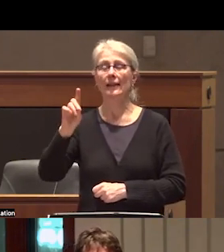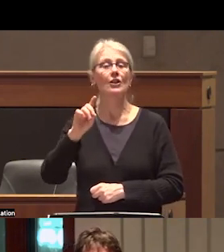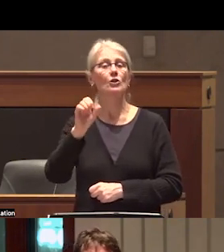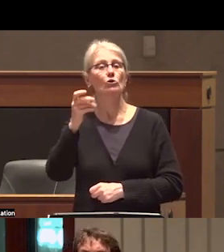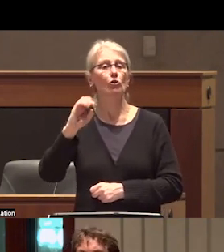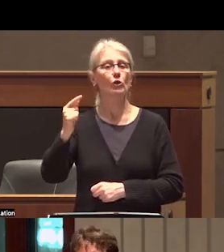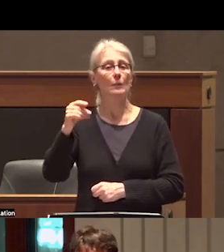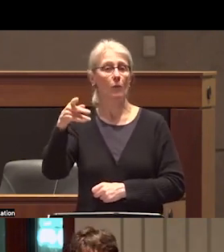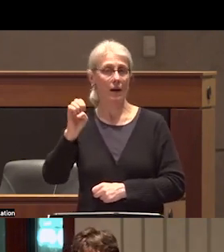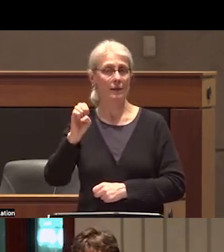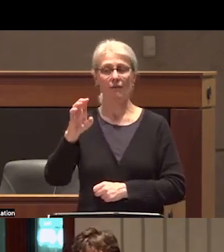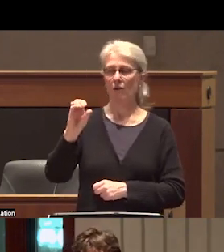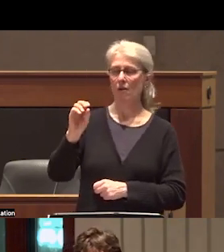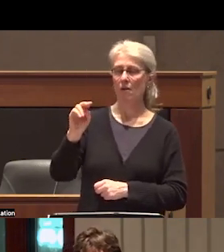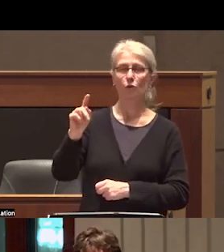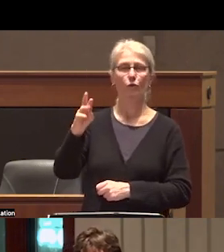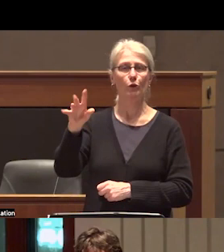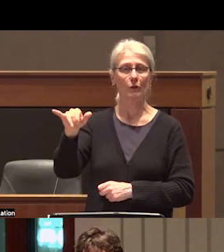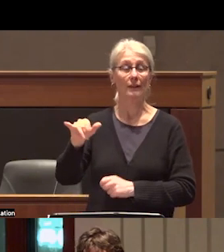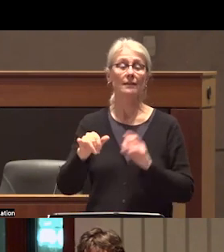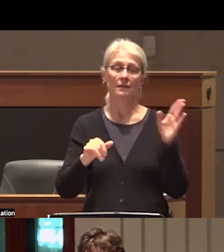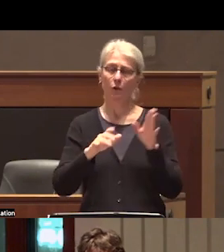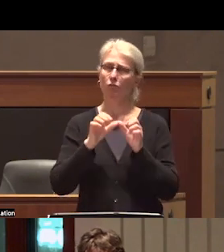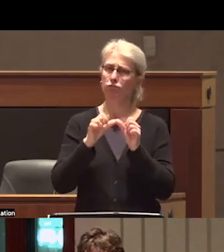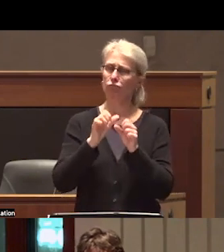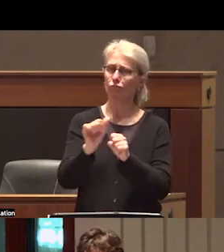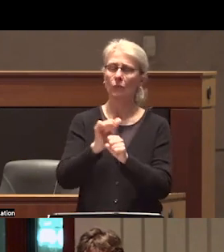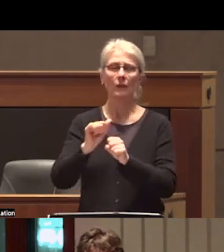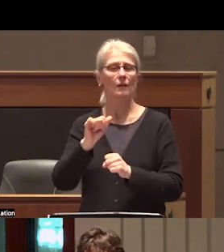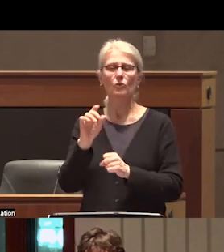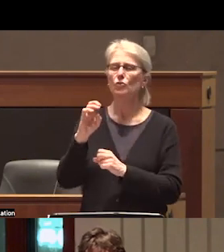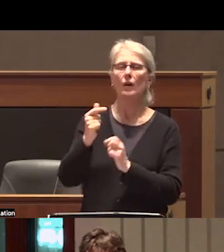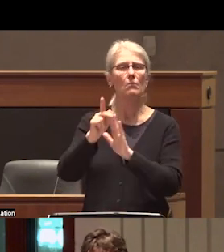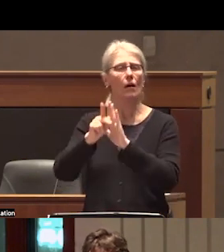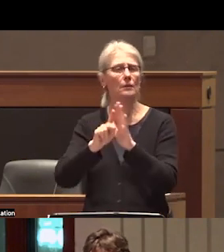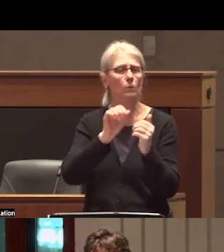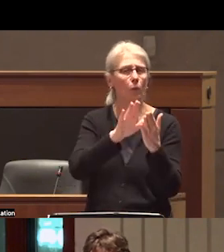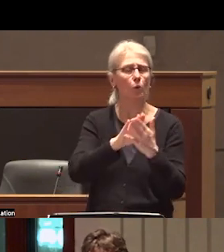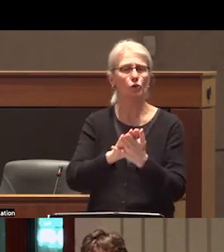ongoing work supporting Progressive drug policy approaches and advocating for those stigmatized